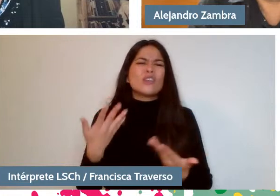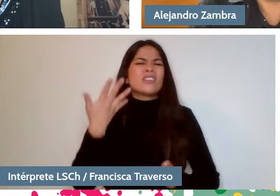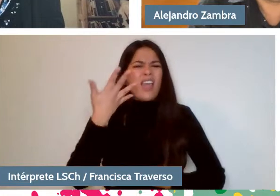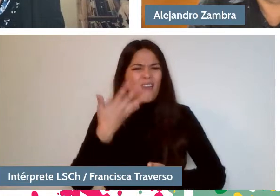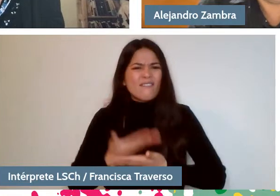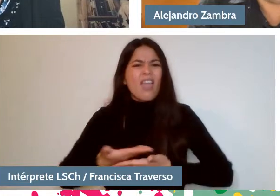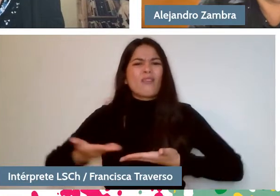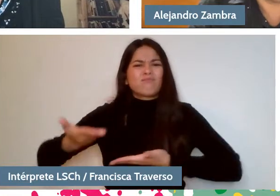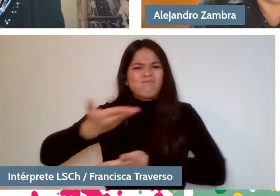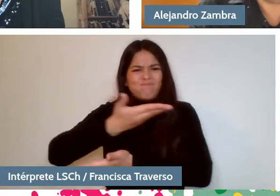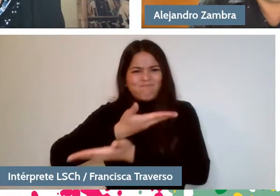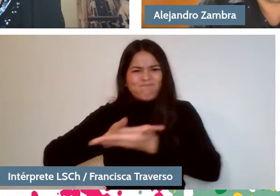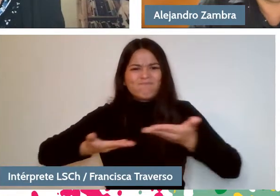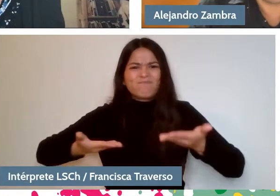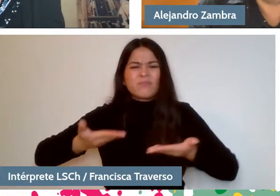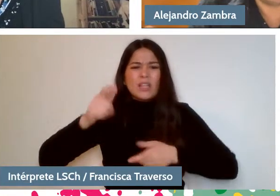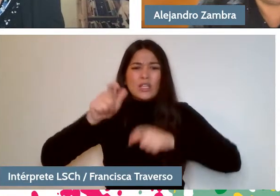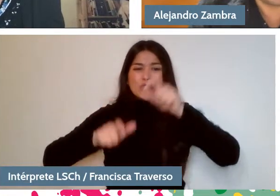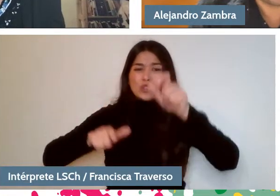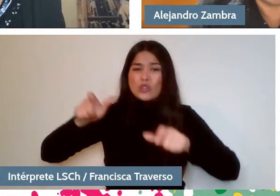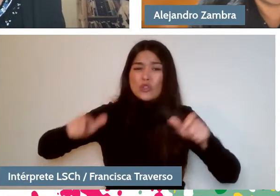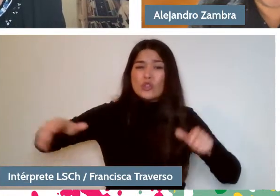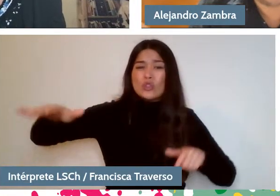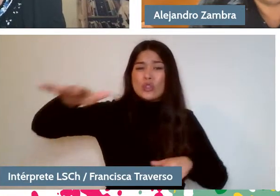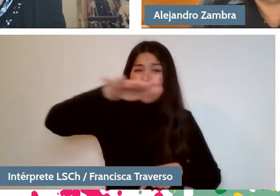It was a very dangerous world and at the same time, we had a lot of social life